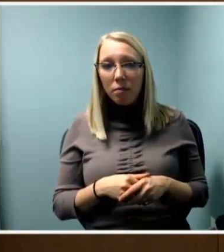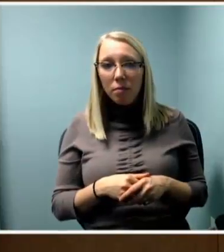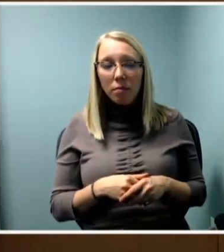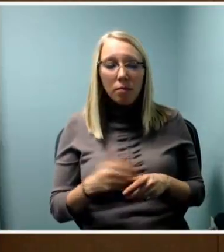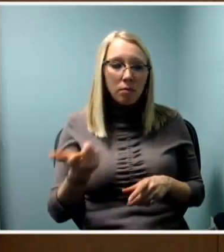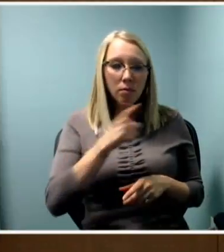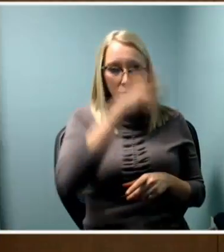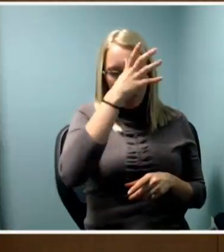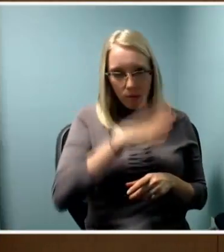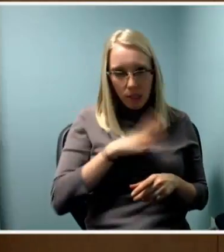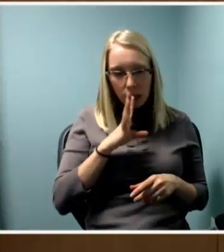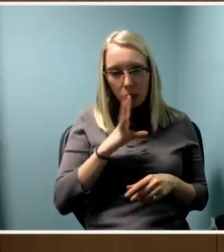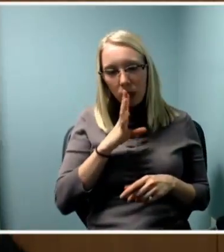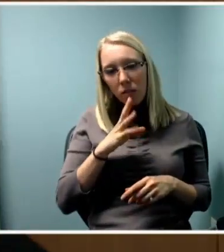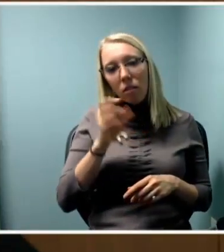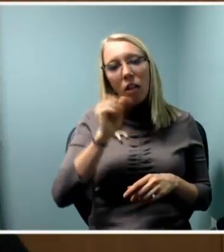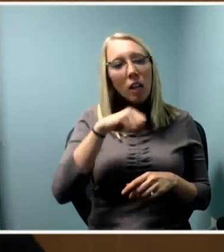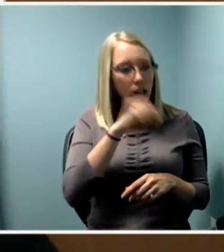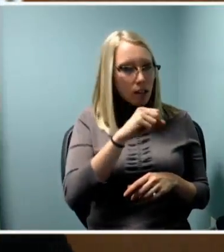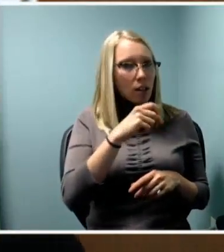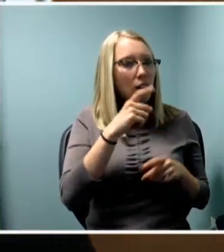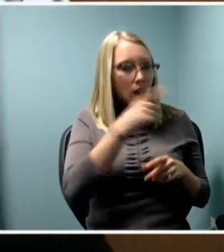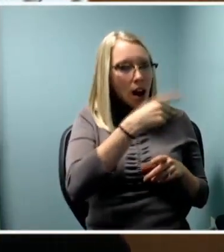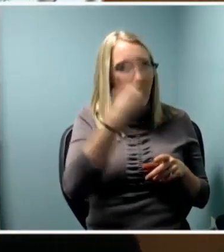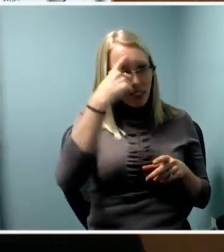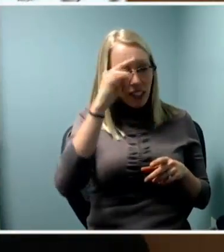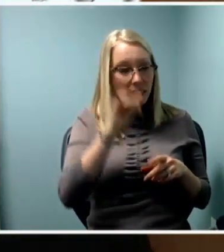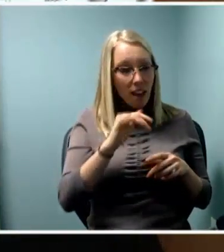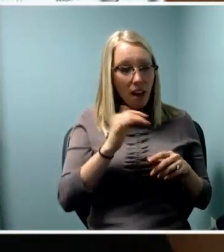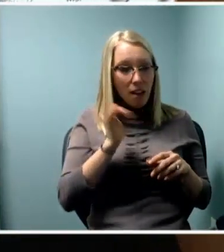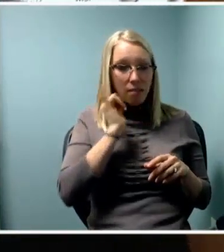(man 2) And I think the mess up tends to risk.